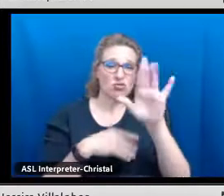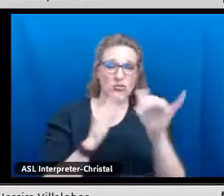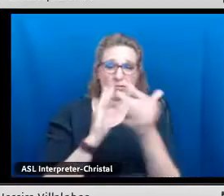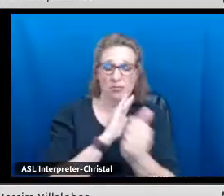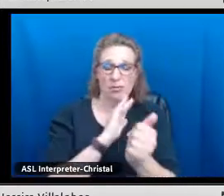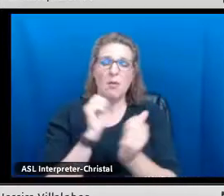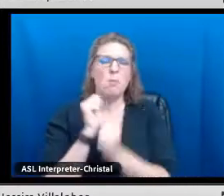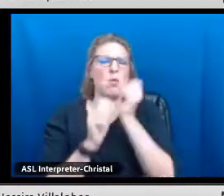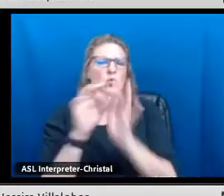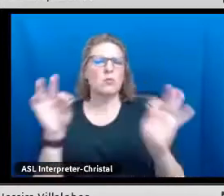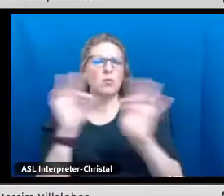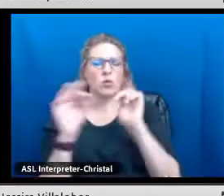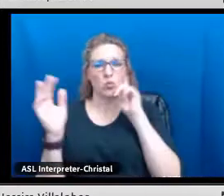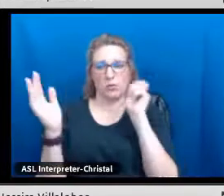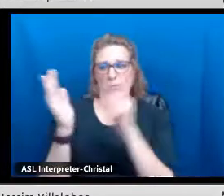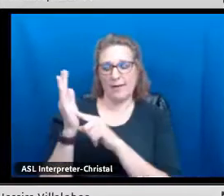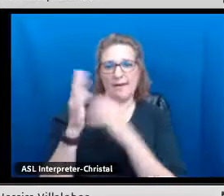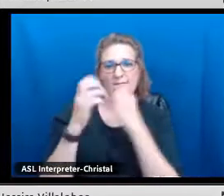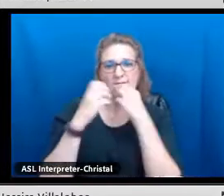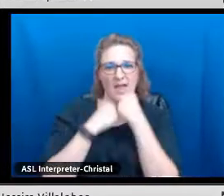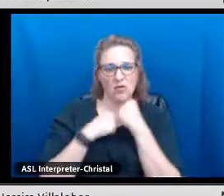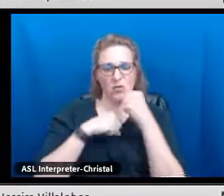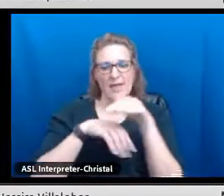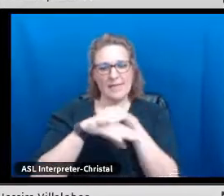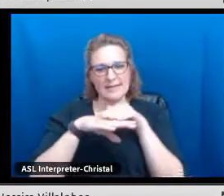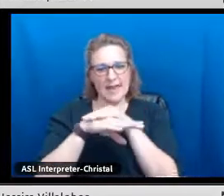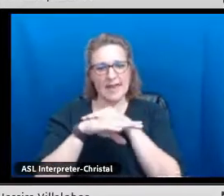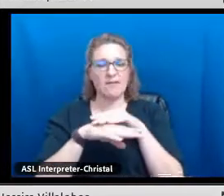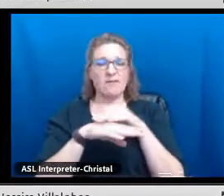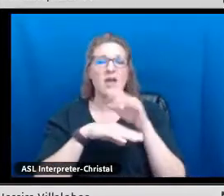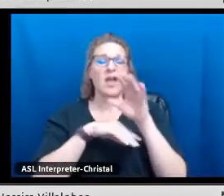We prepare students for 21st century skills but I think most importantly, we recognize